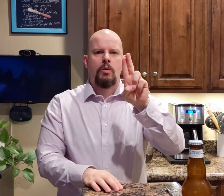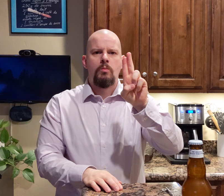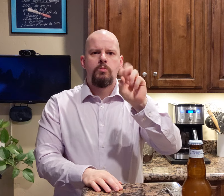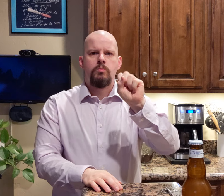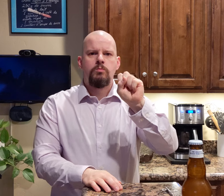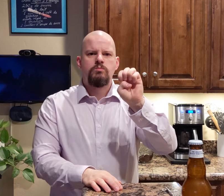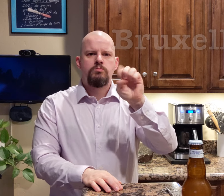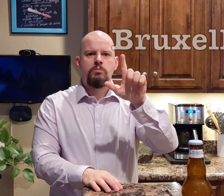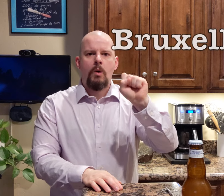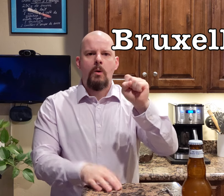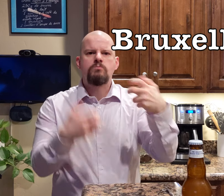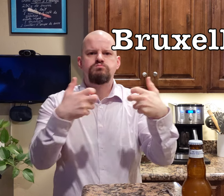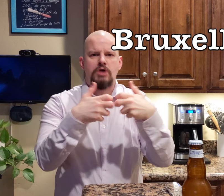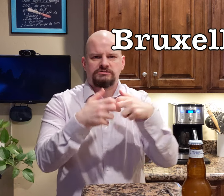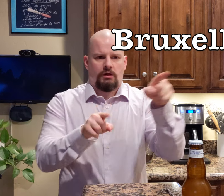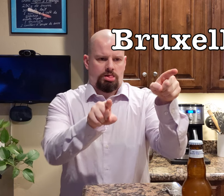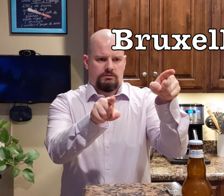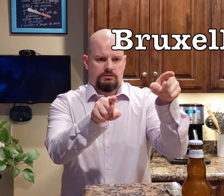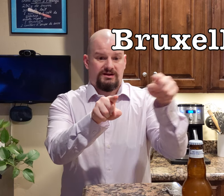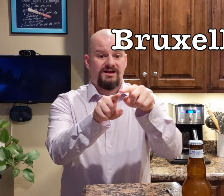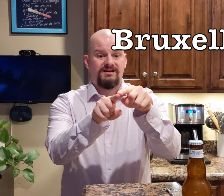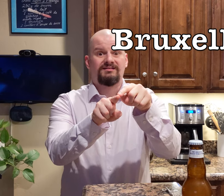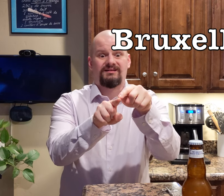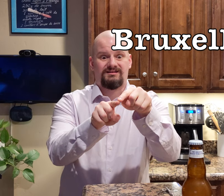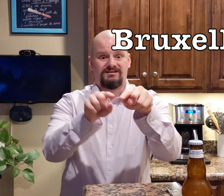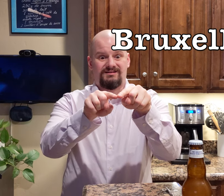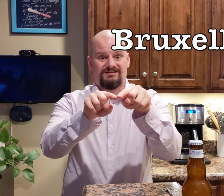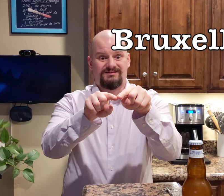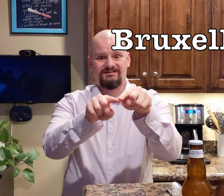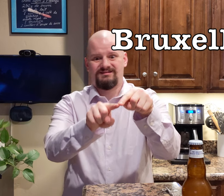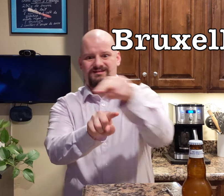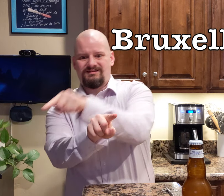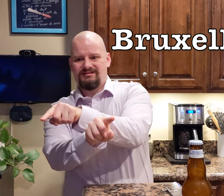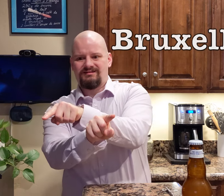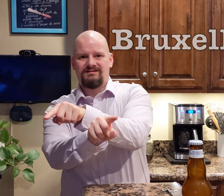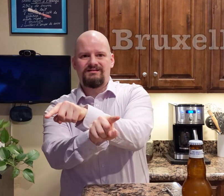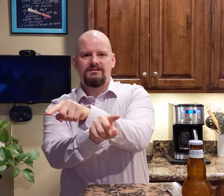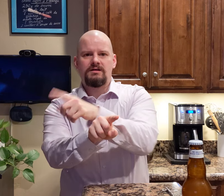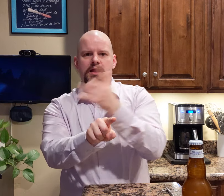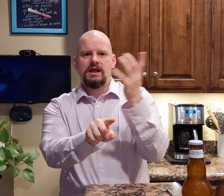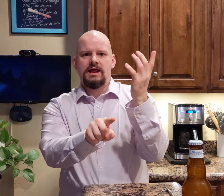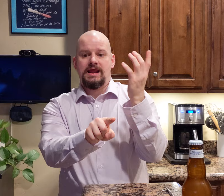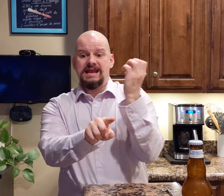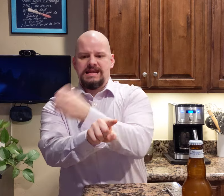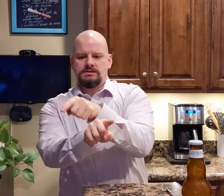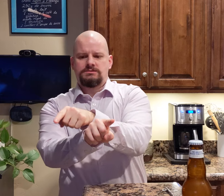Here's the sign for it. And the other big city in the east from the town,